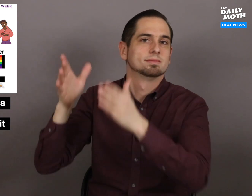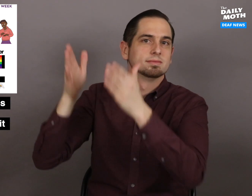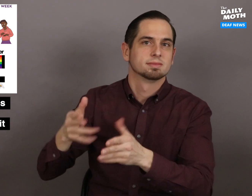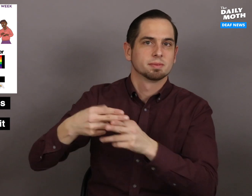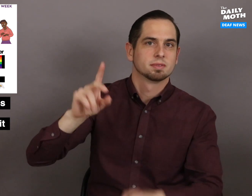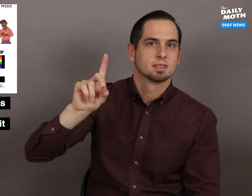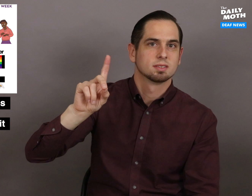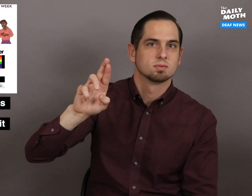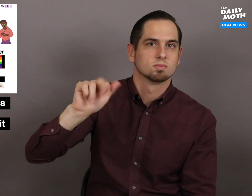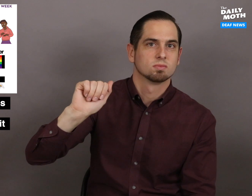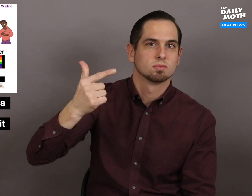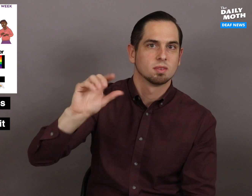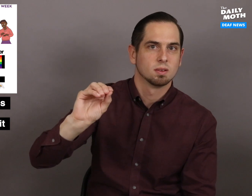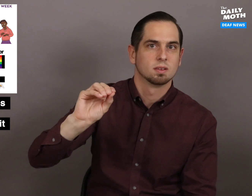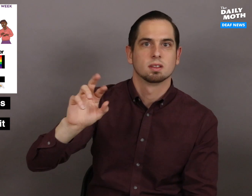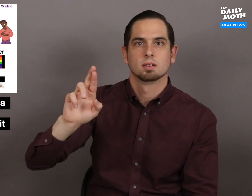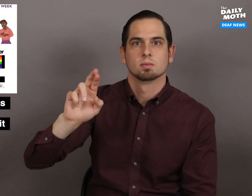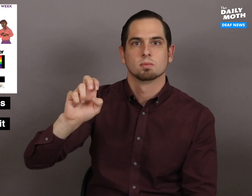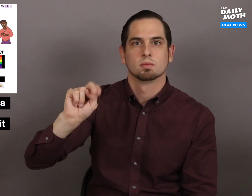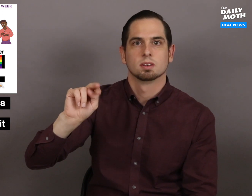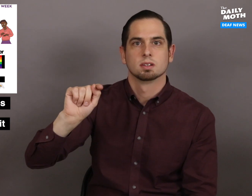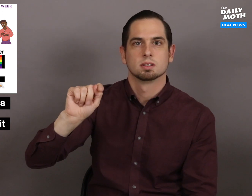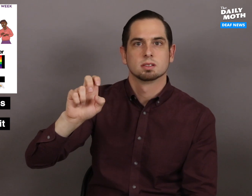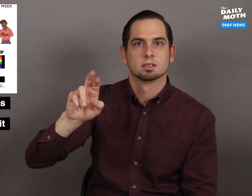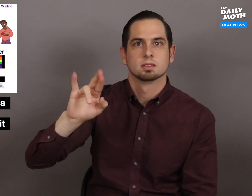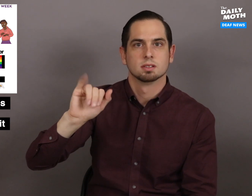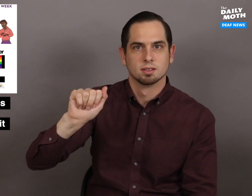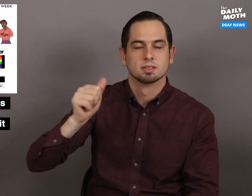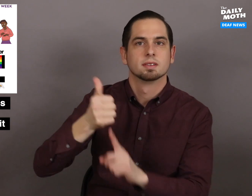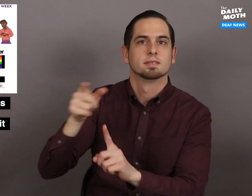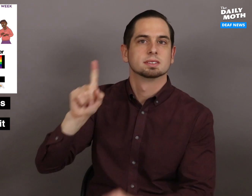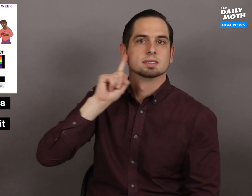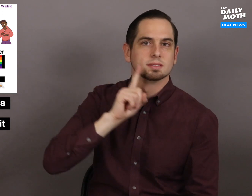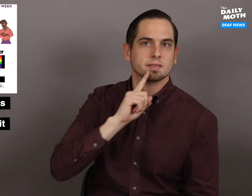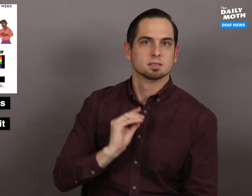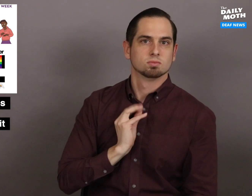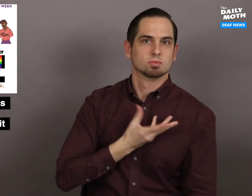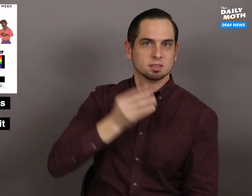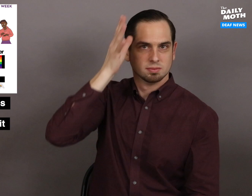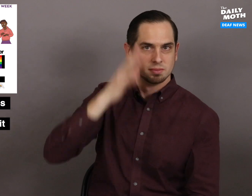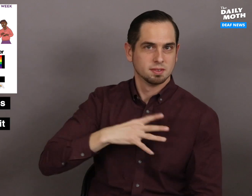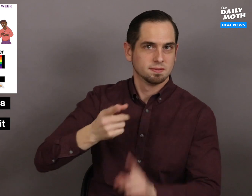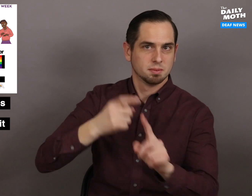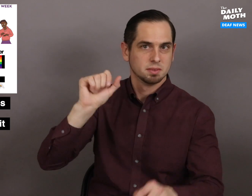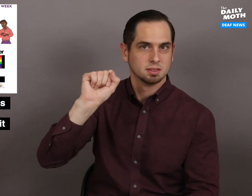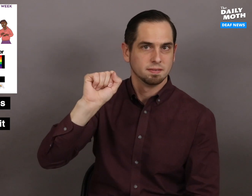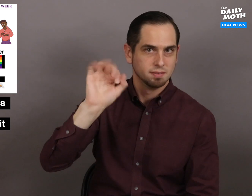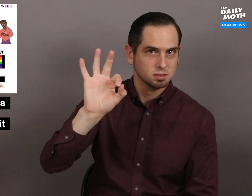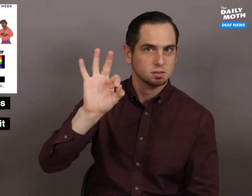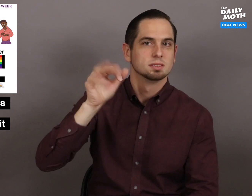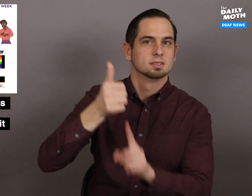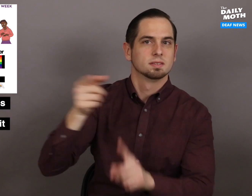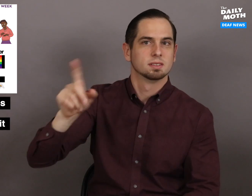Drago Renteria, a Deaf transman from San Francisco and